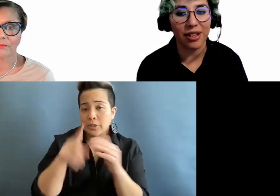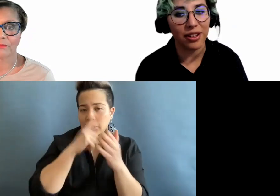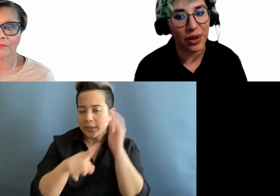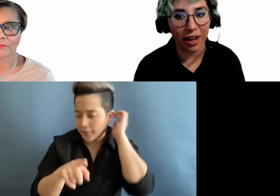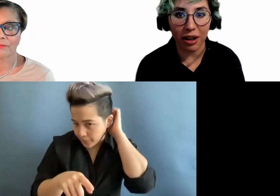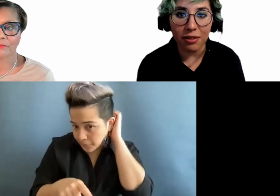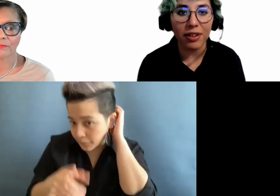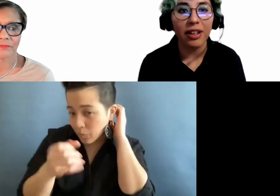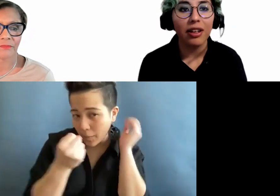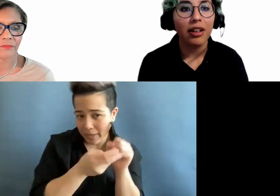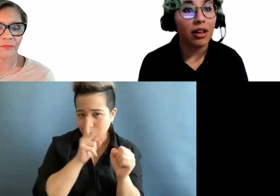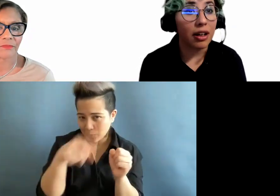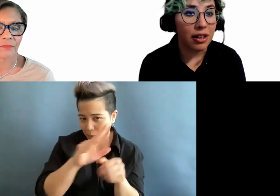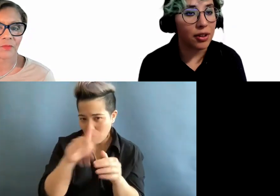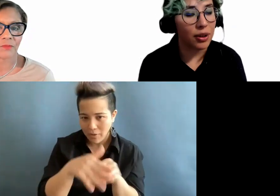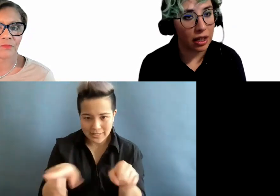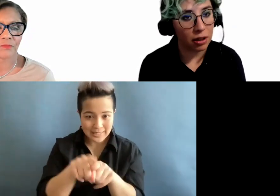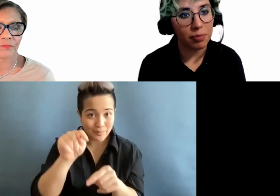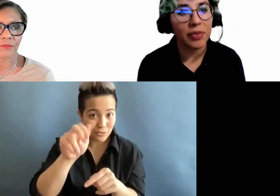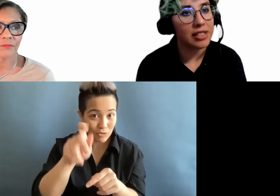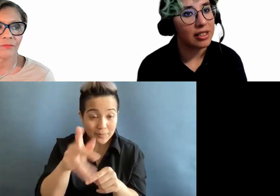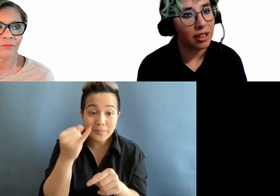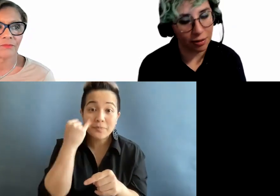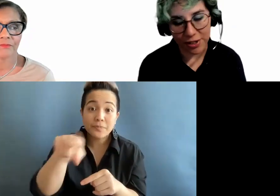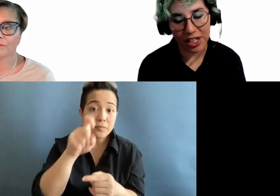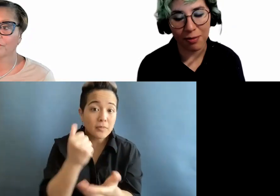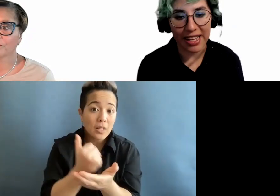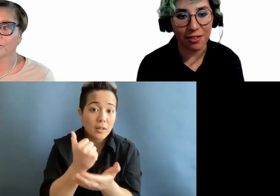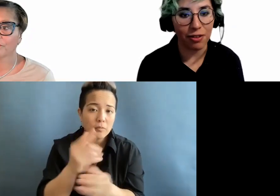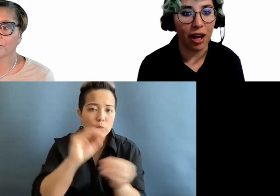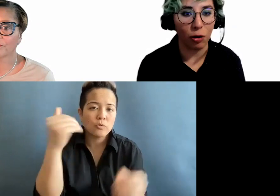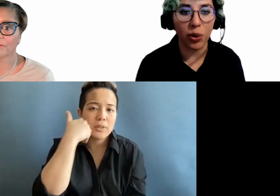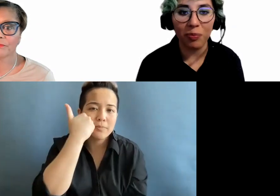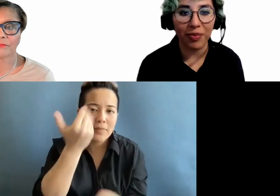on the track of. And if you need help, there's never shame in asking for help.